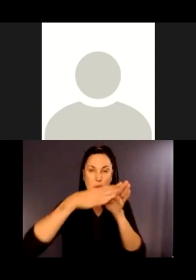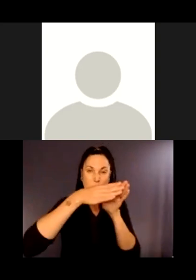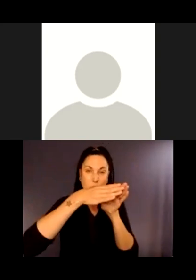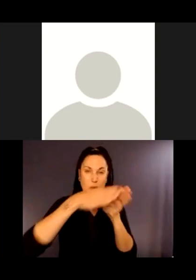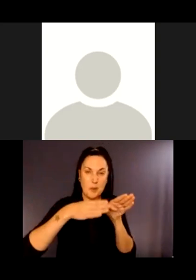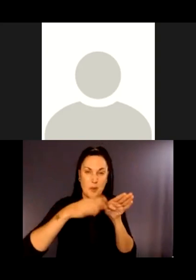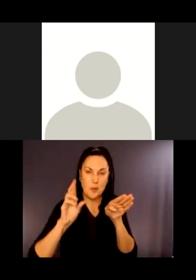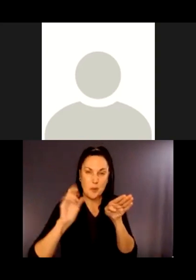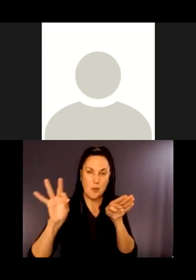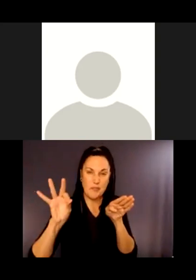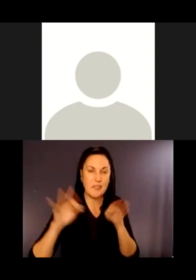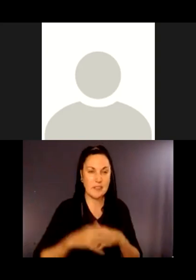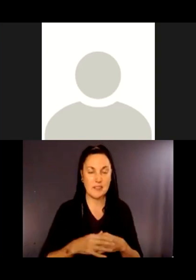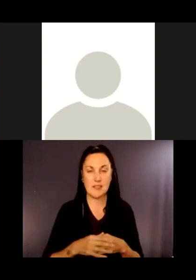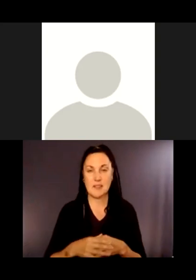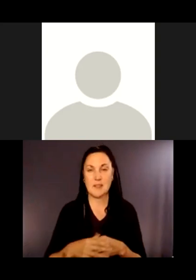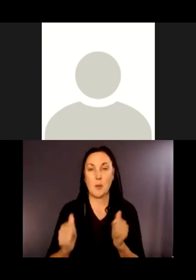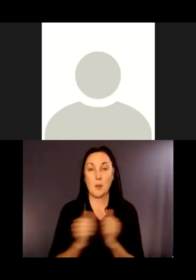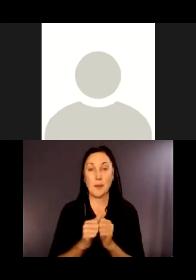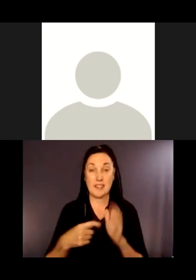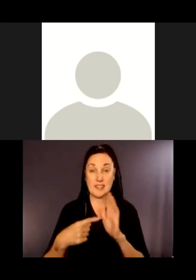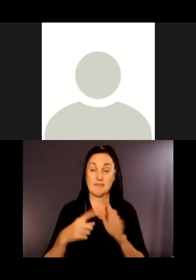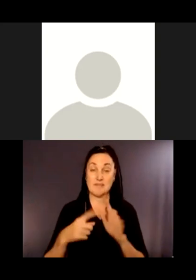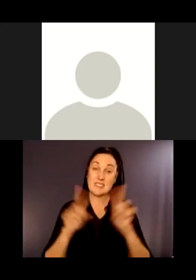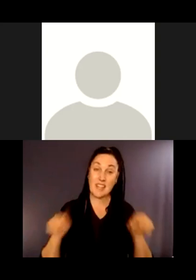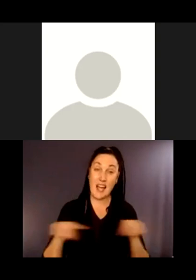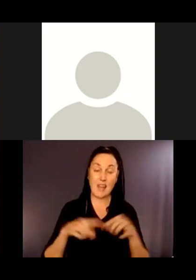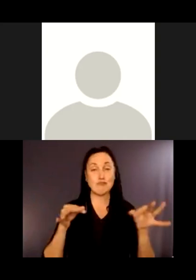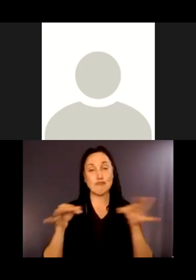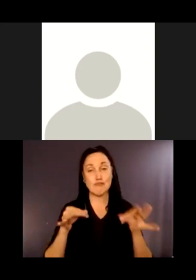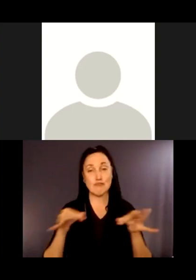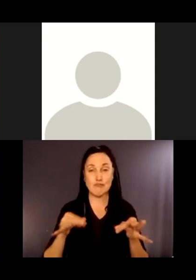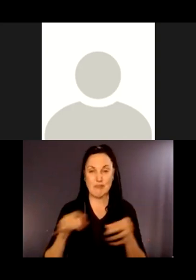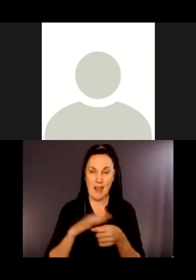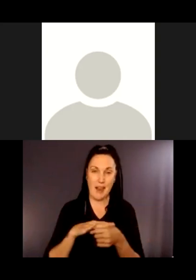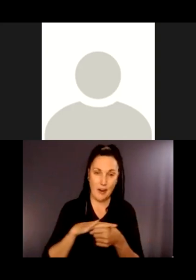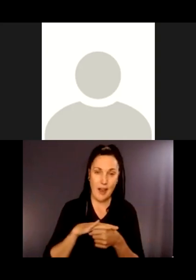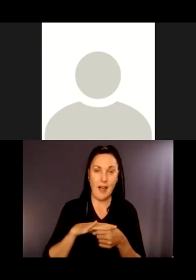description of Coal Creek's natural area's historical relevance, as well as two maps of the area.